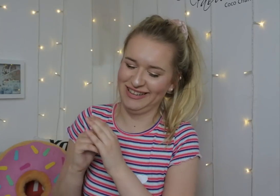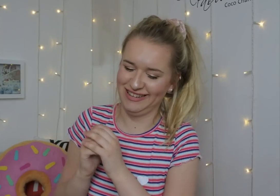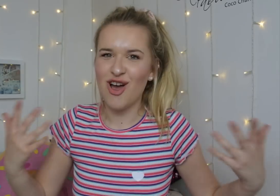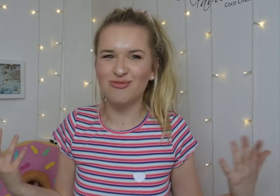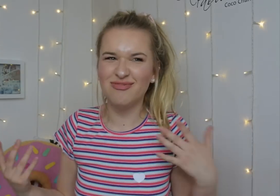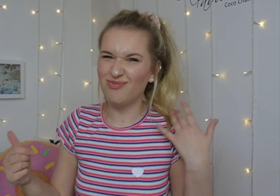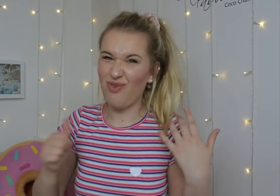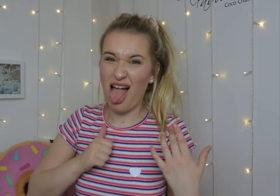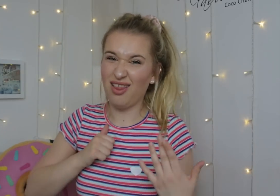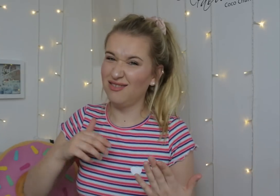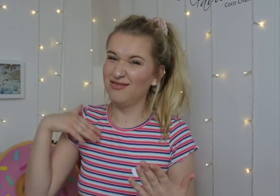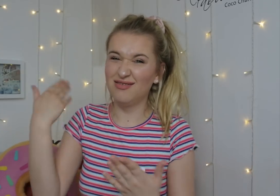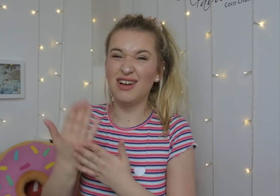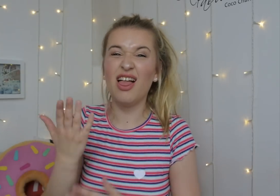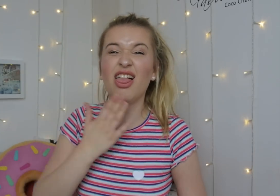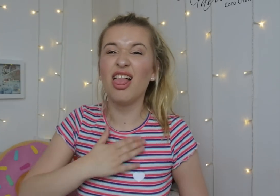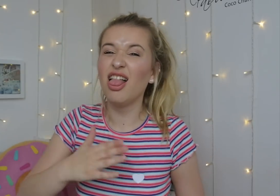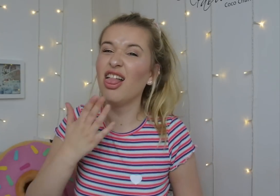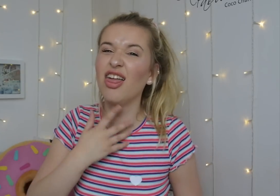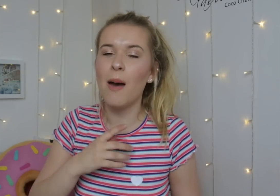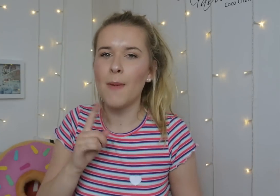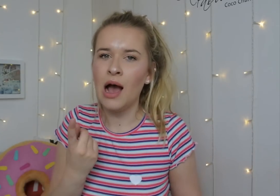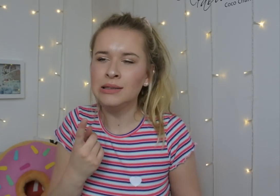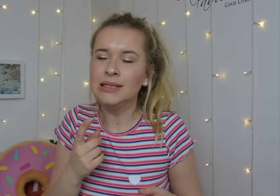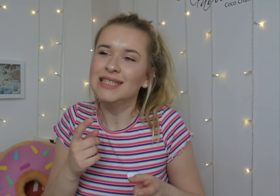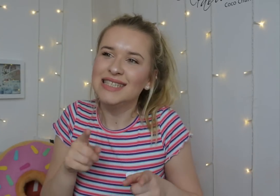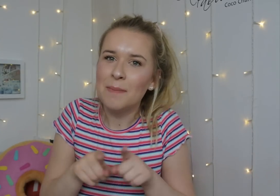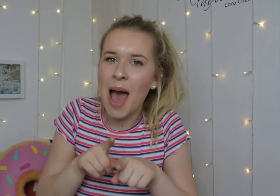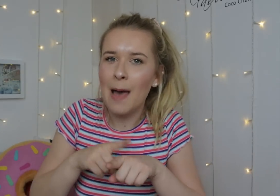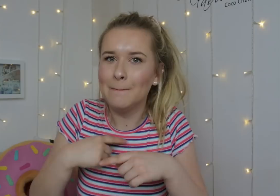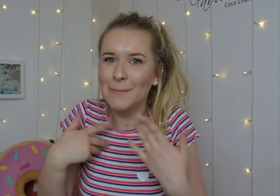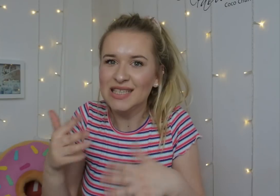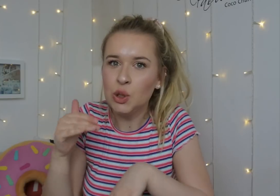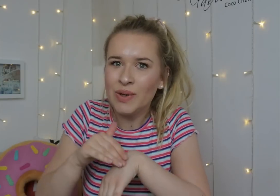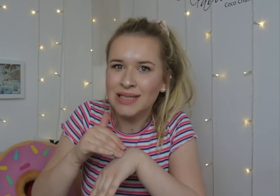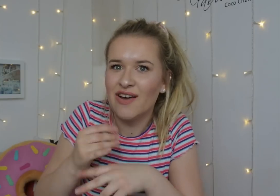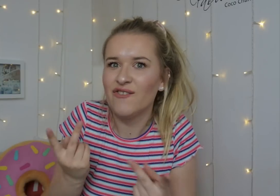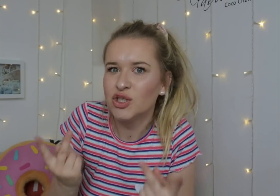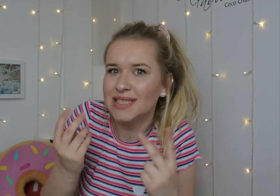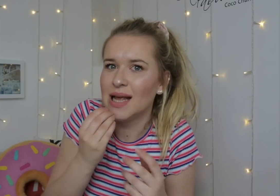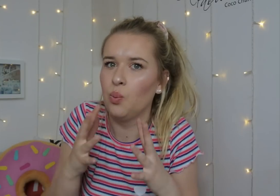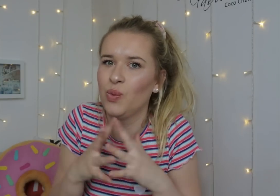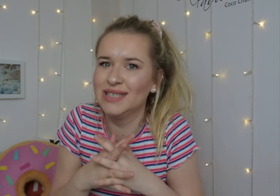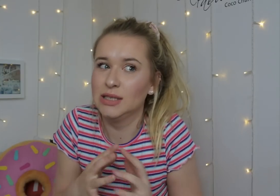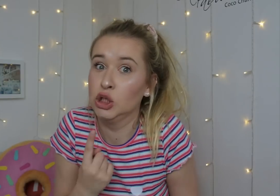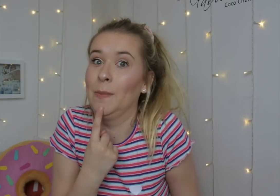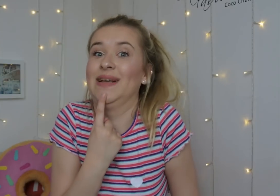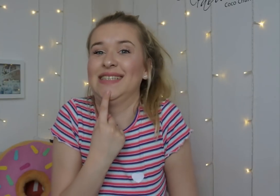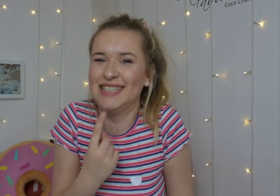So yeah, I'm used to it now, but I've been naughty eating wheat food sometimes, oops.